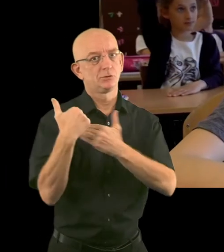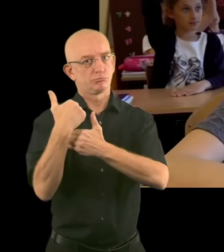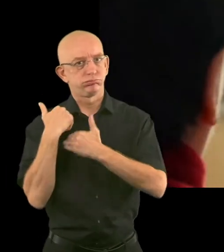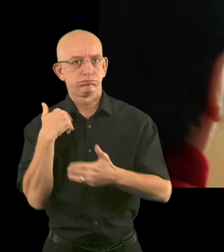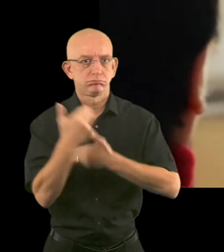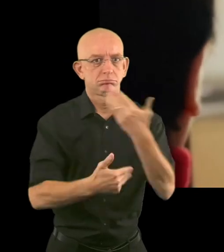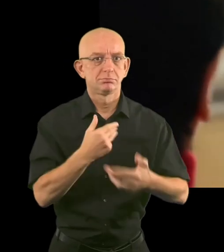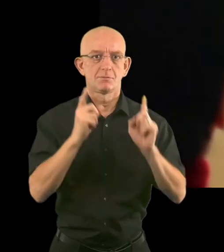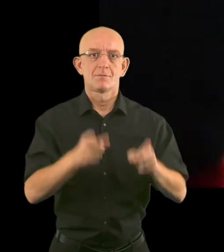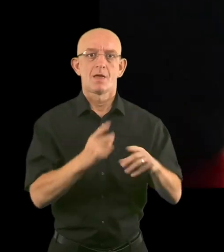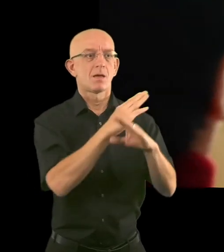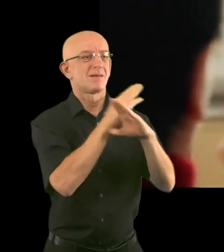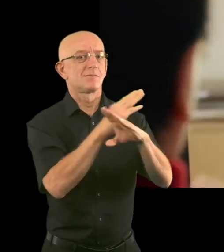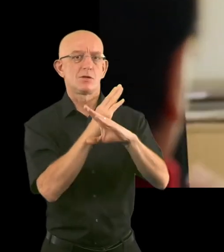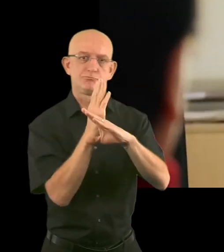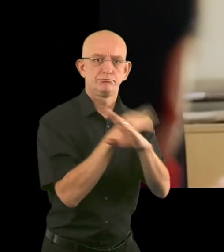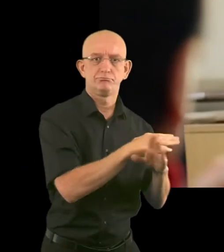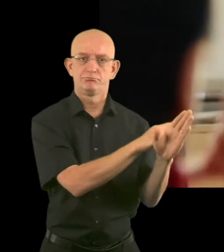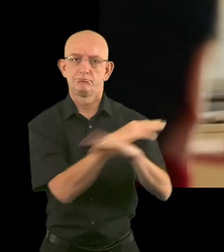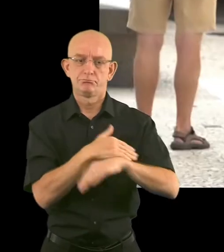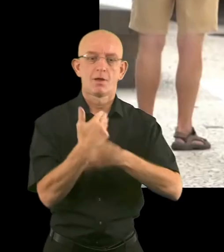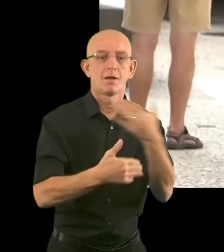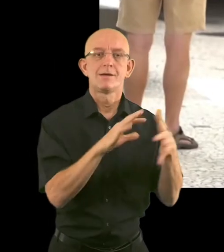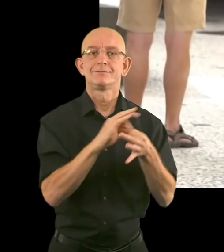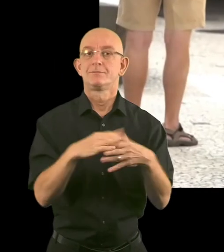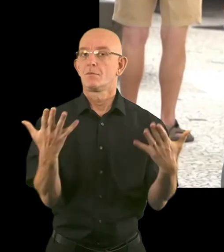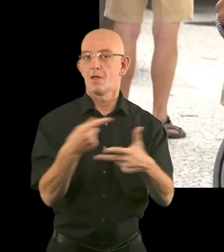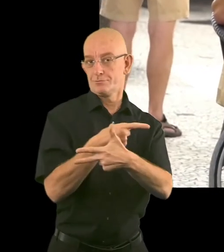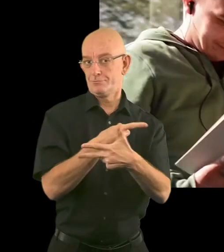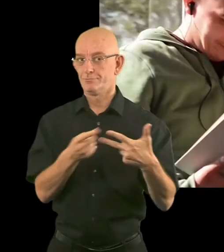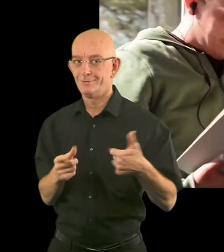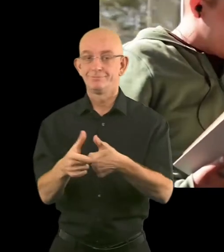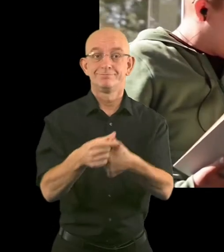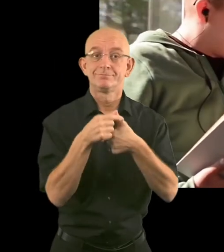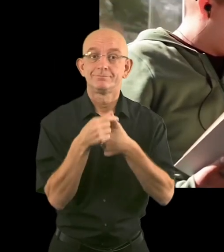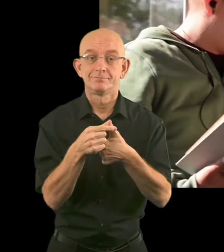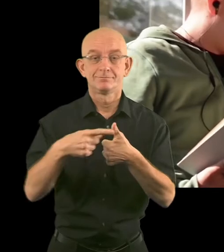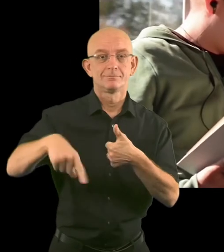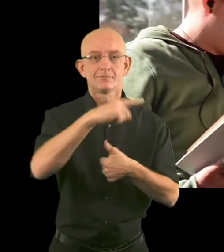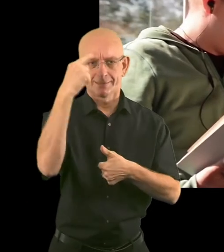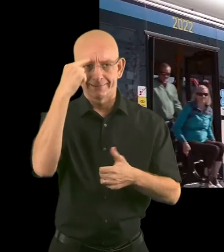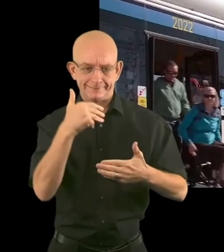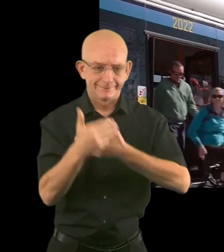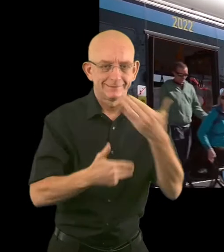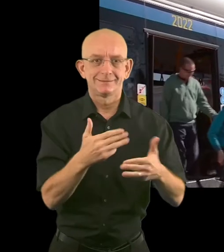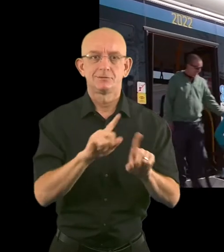Cities also have a major role to play towards a barrier-free Europe in the way they design municipal services,